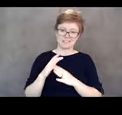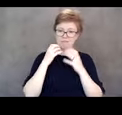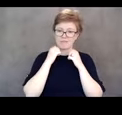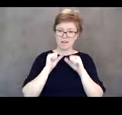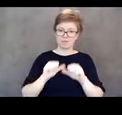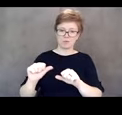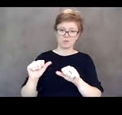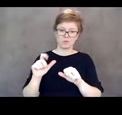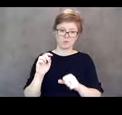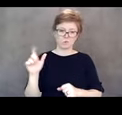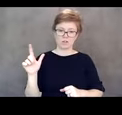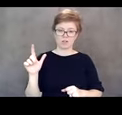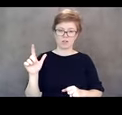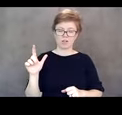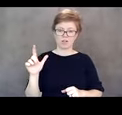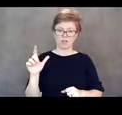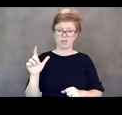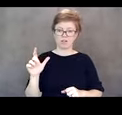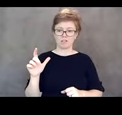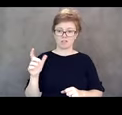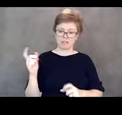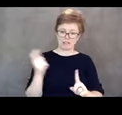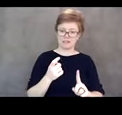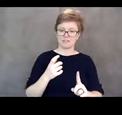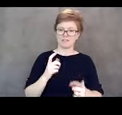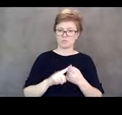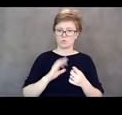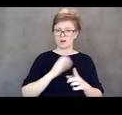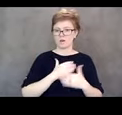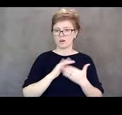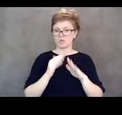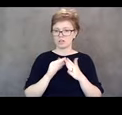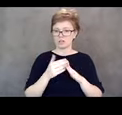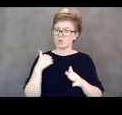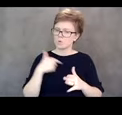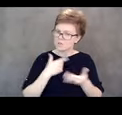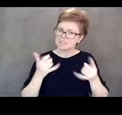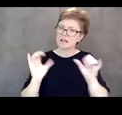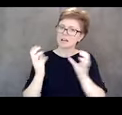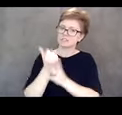our community has ever been given. And we're still using it to keep our rights and make sure we're all safe.